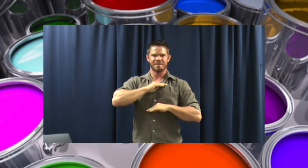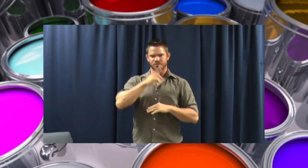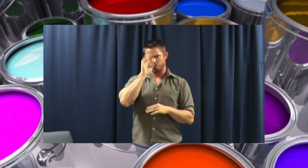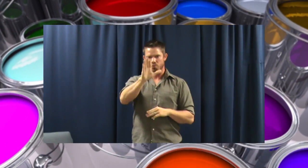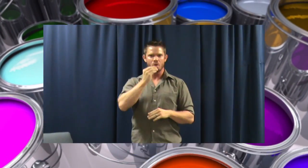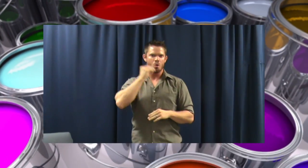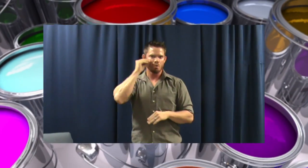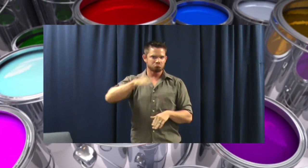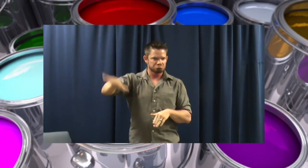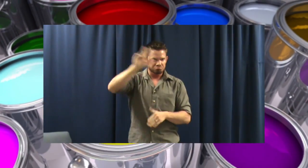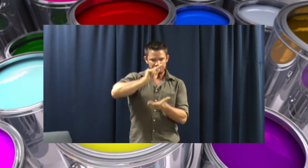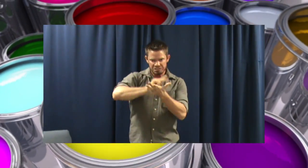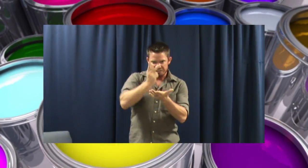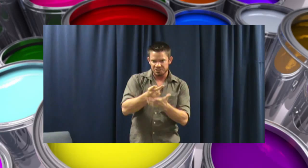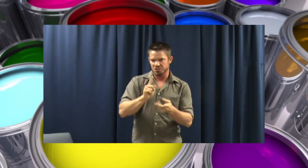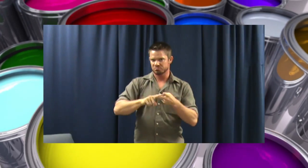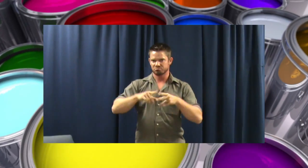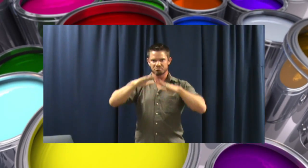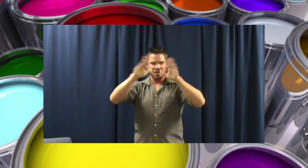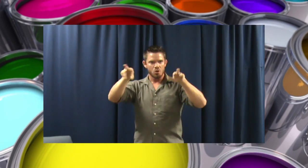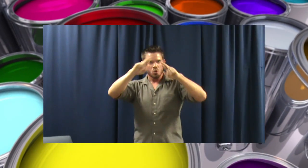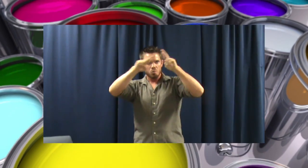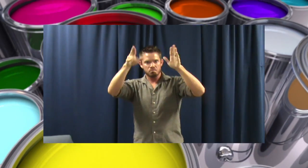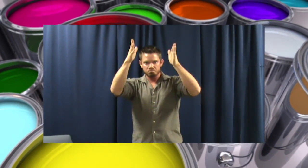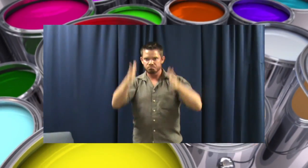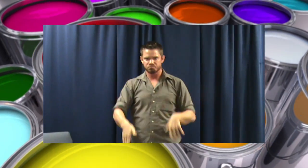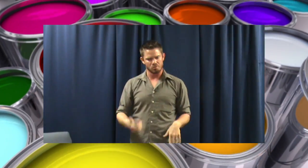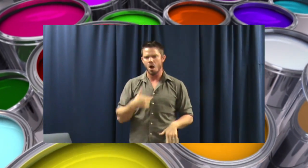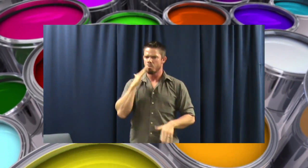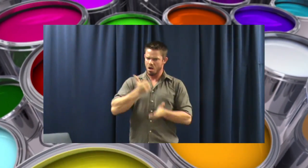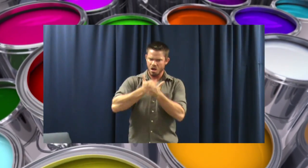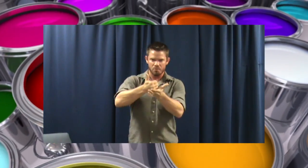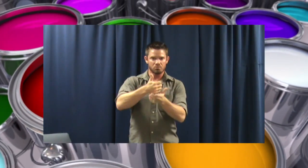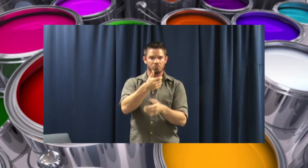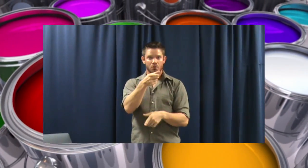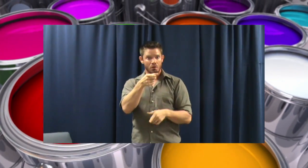is satisfied with my customers whether their roofing, their kitchen, anything that we can